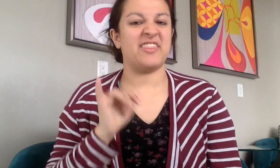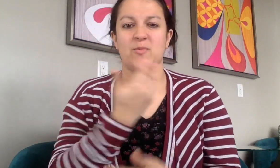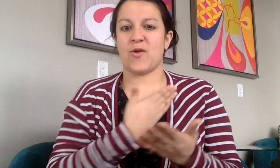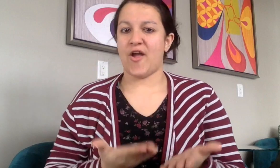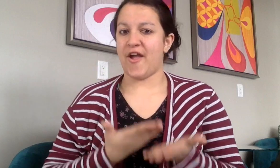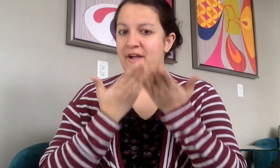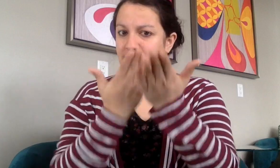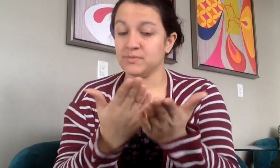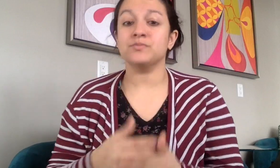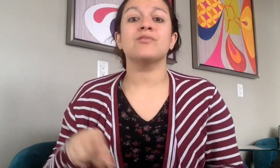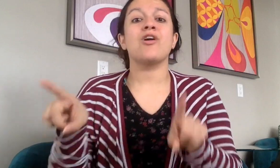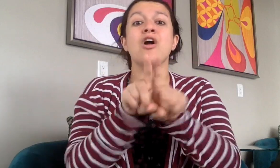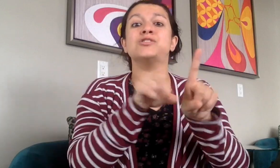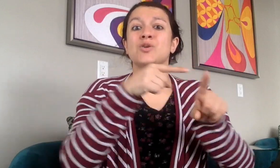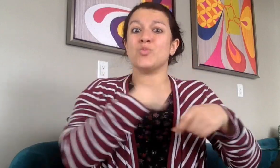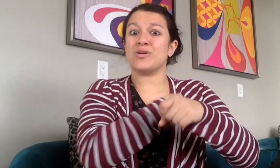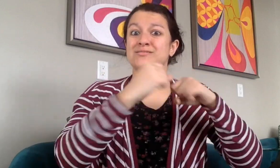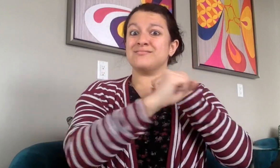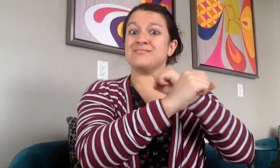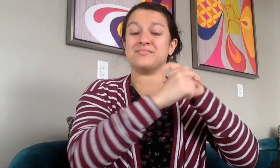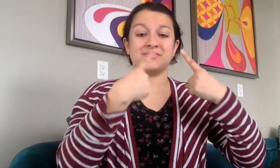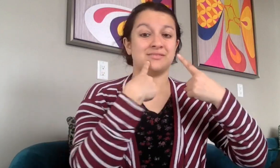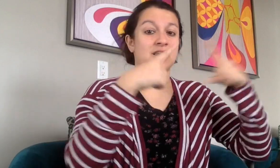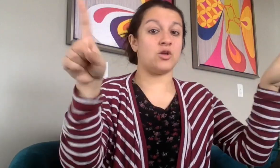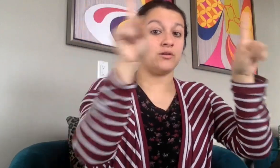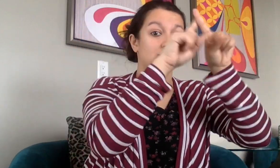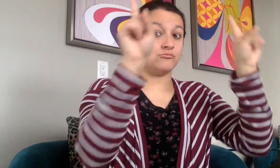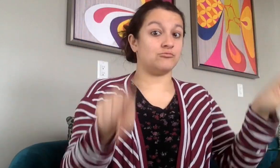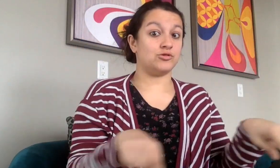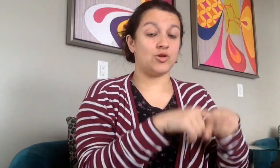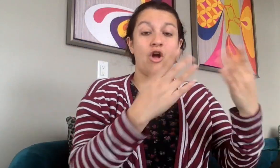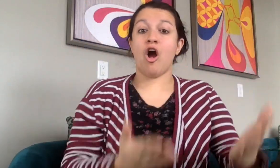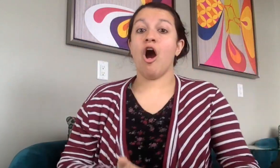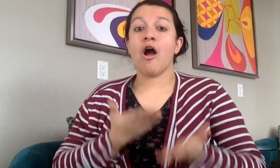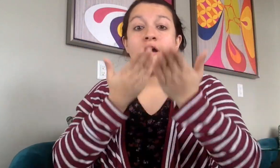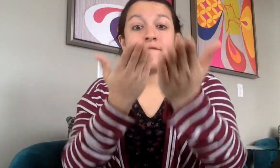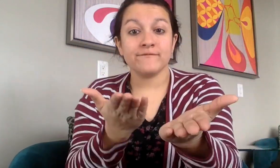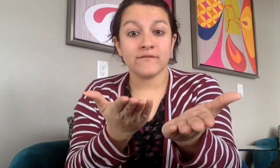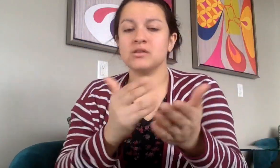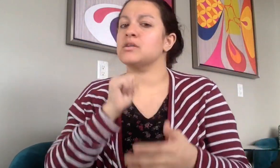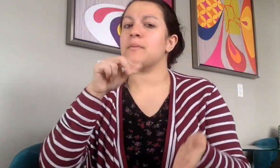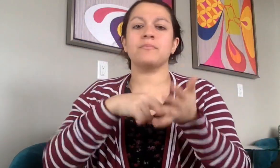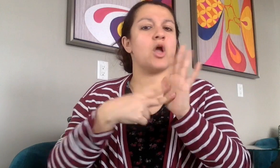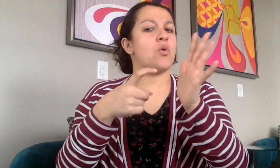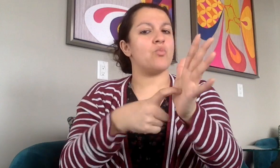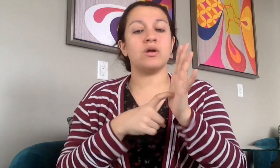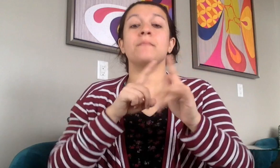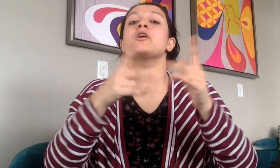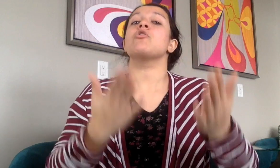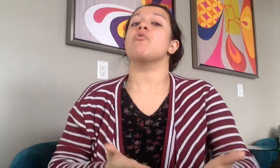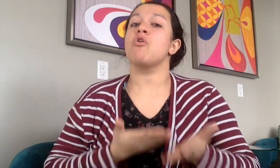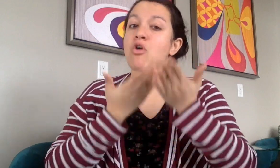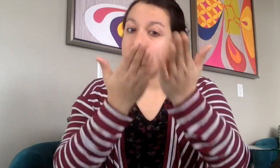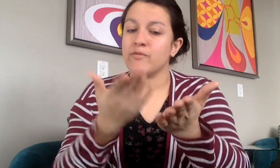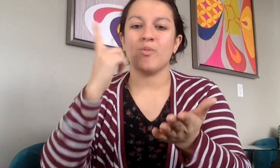That's our offer for you. Also, we made the advertisement including the table to offer you the options, not the requirement.